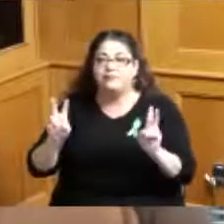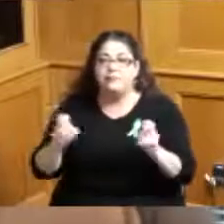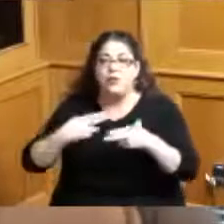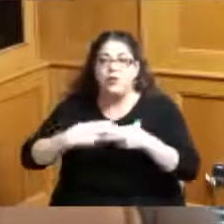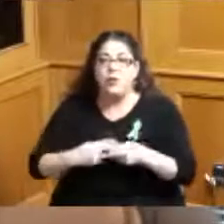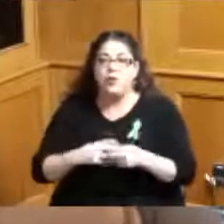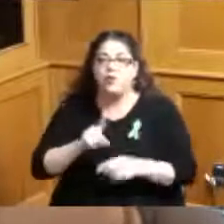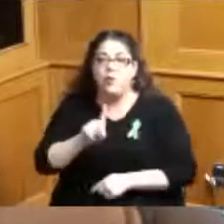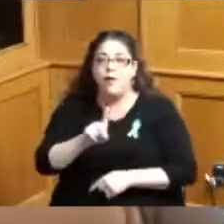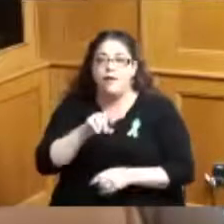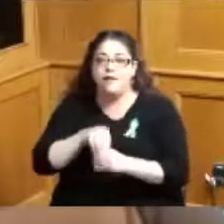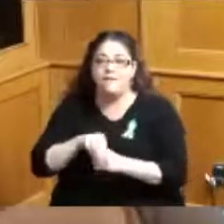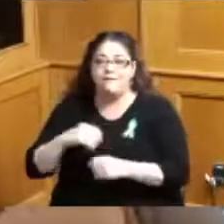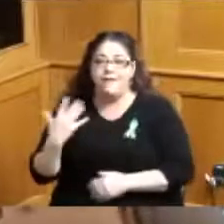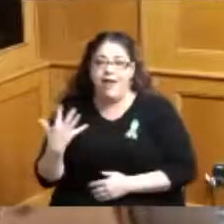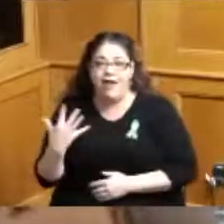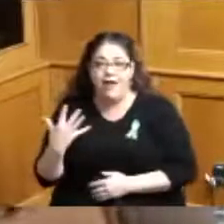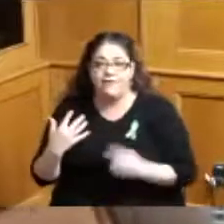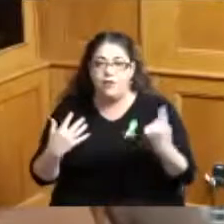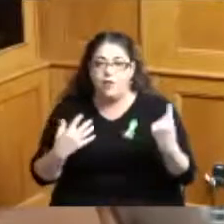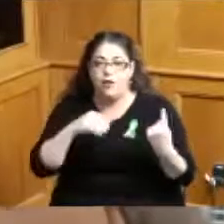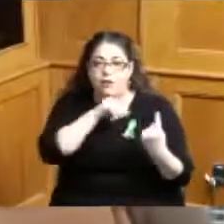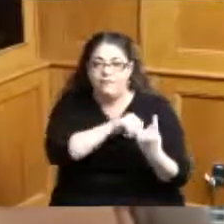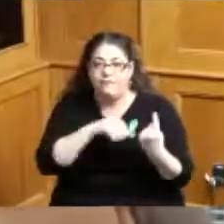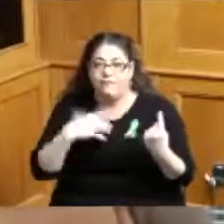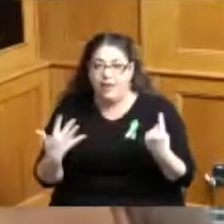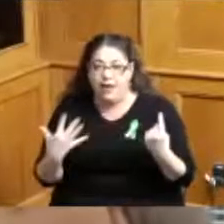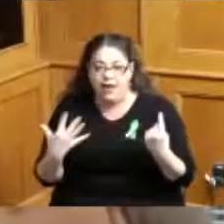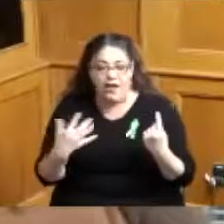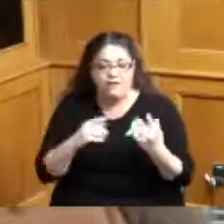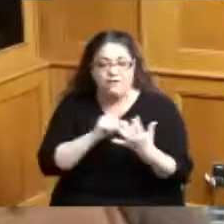and we really believe very strongly that we need to get ahead of this problem we need to educate